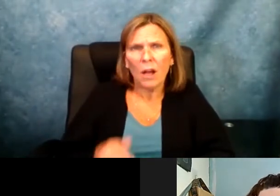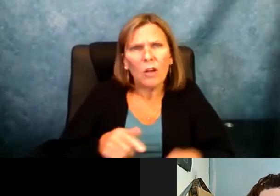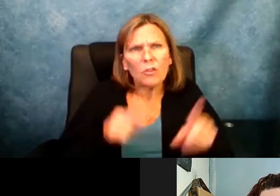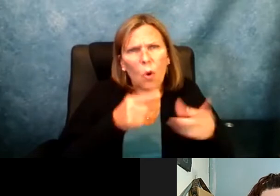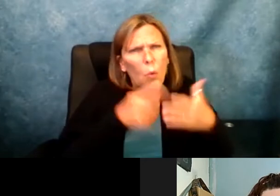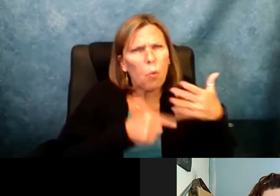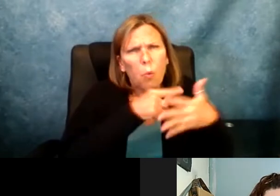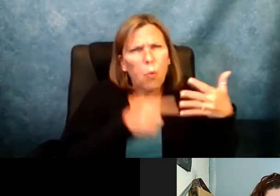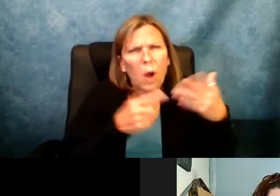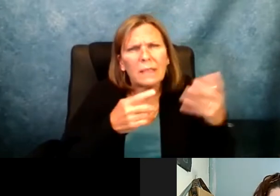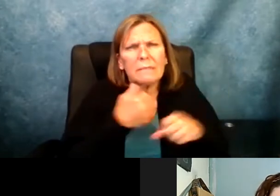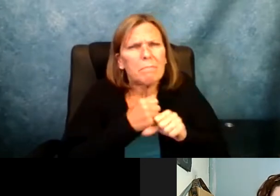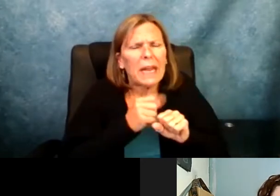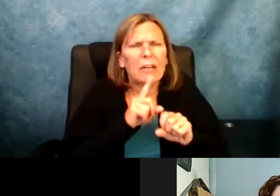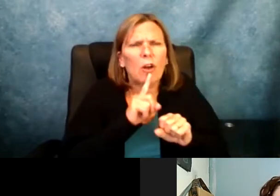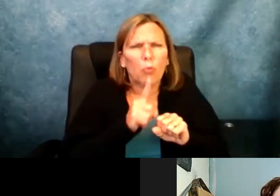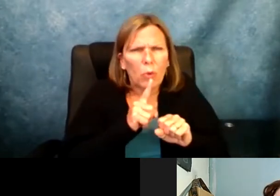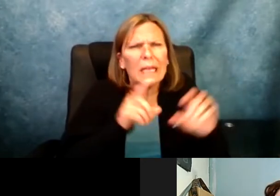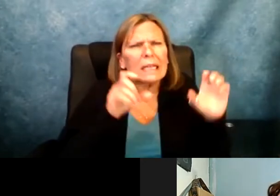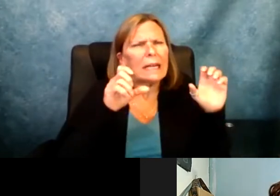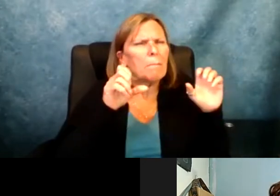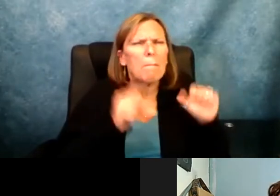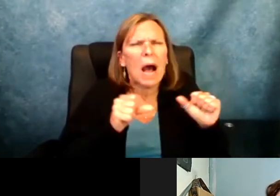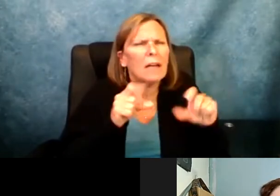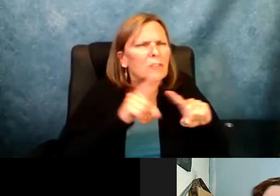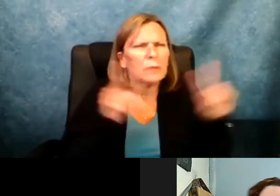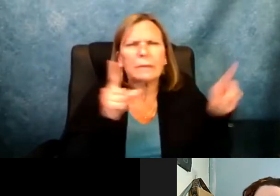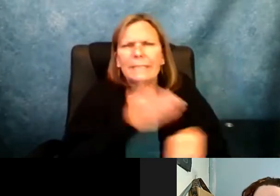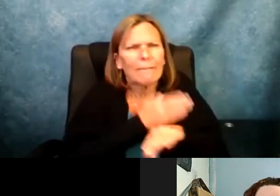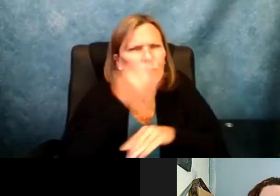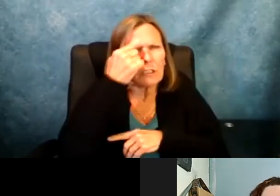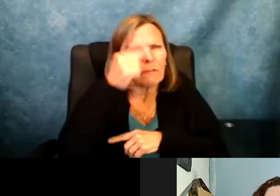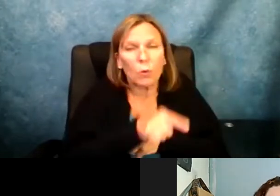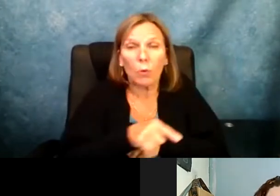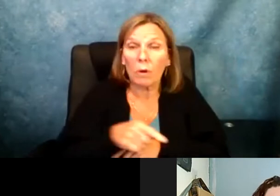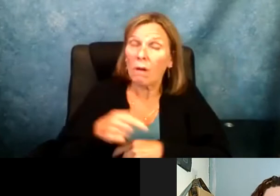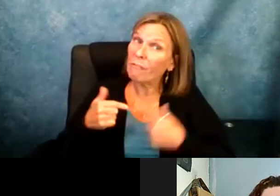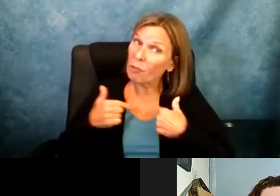ask you to go on a little, what resources and support have made a real and